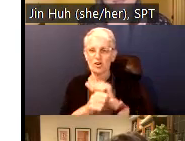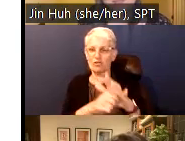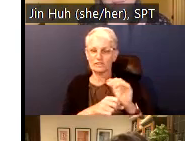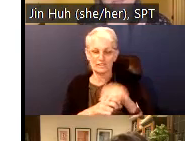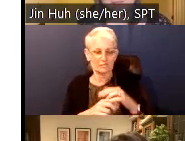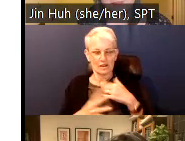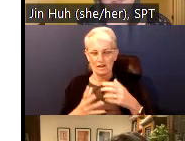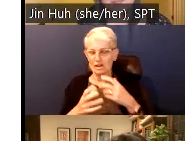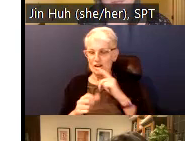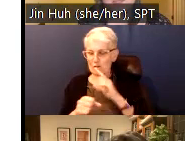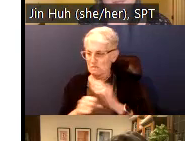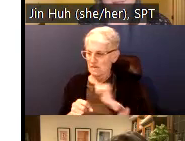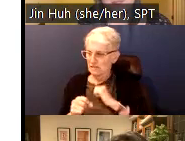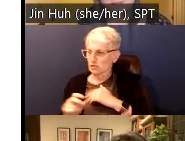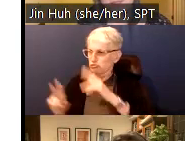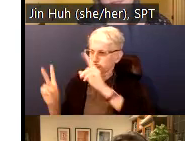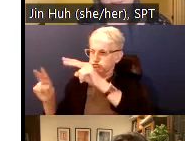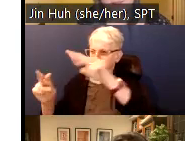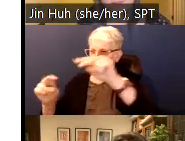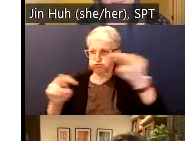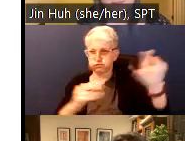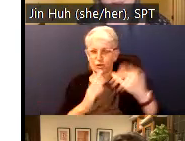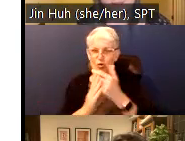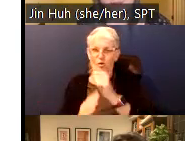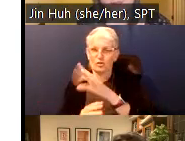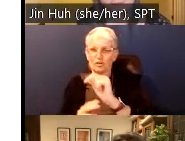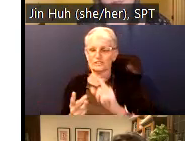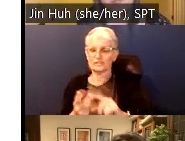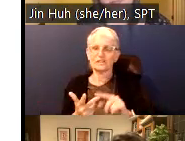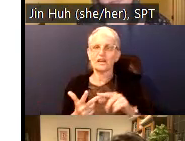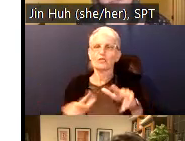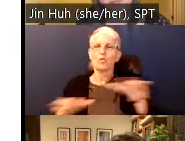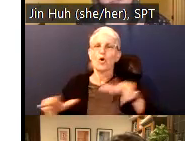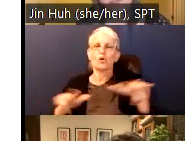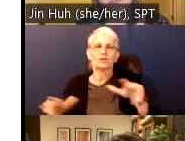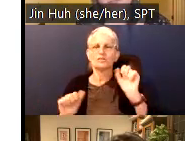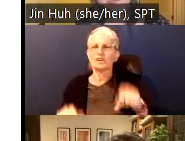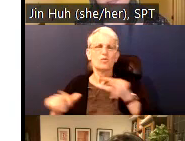you can always look at our election fact sheets as well as past city budget watch blog post about different issue areas. Now, to our brilliant guest speakers.